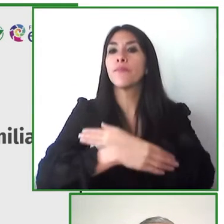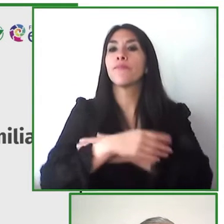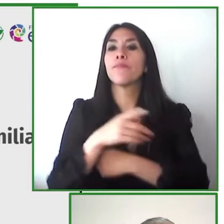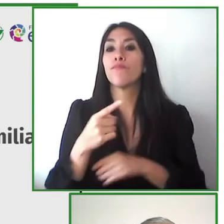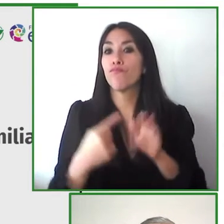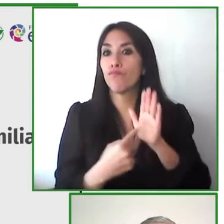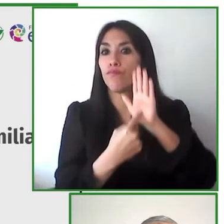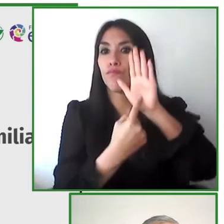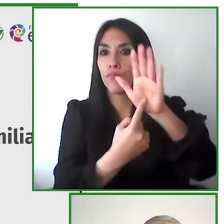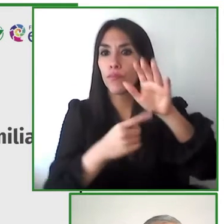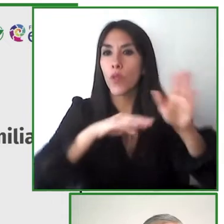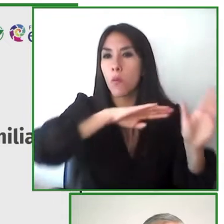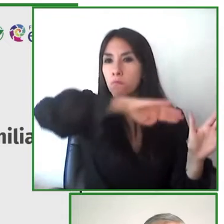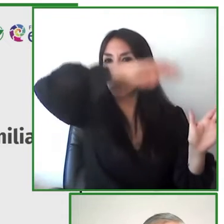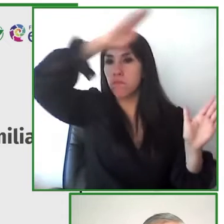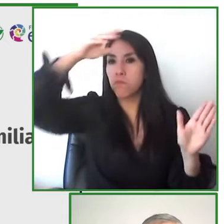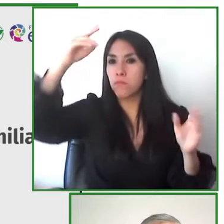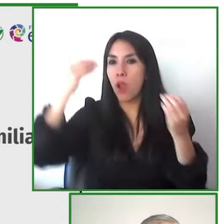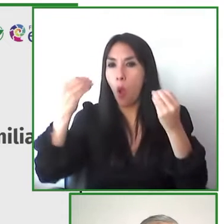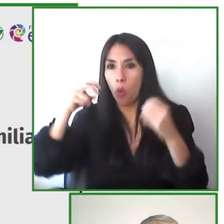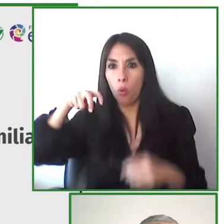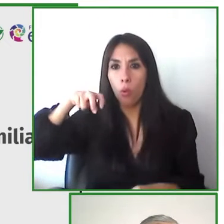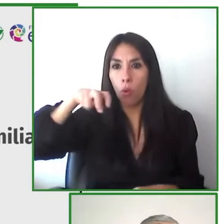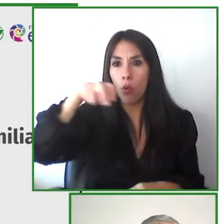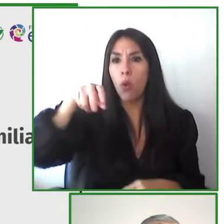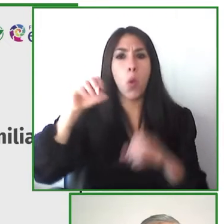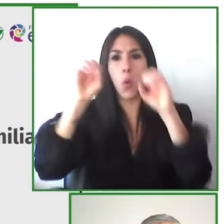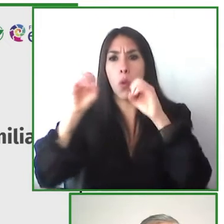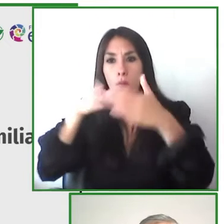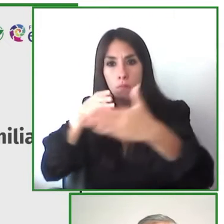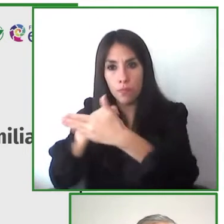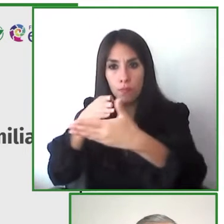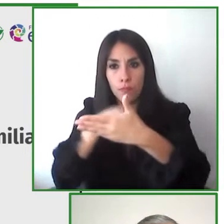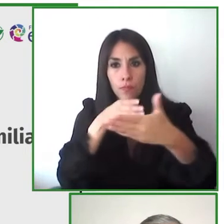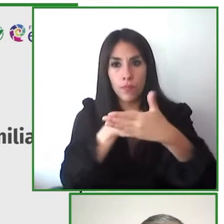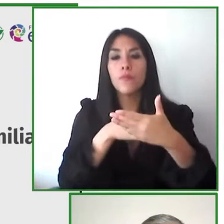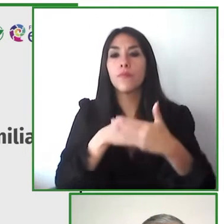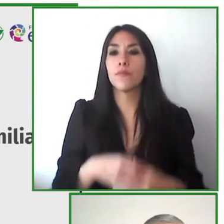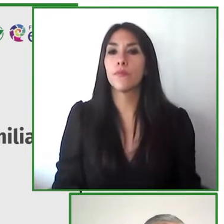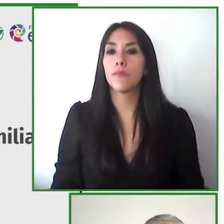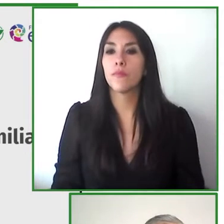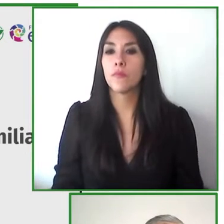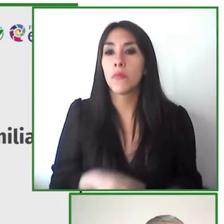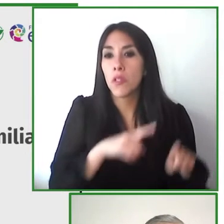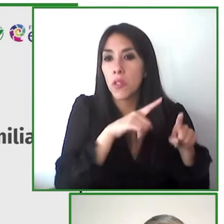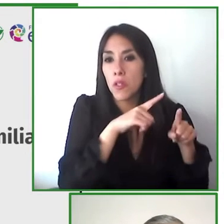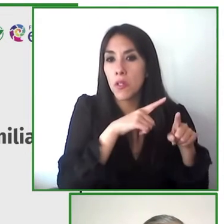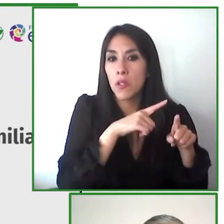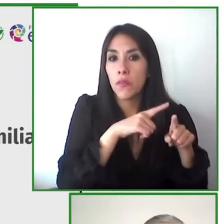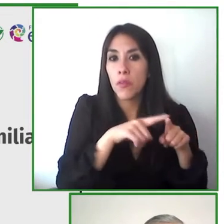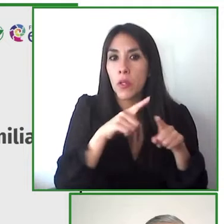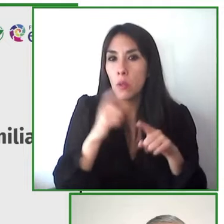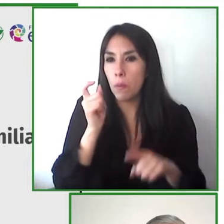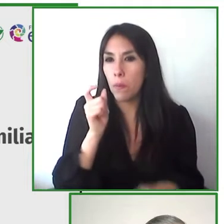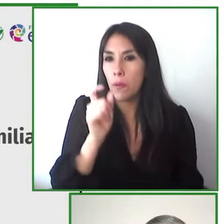it's a program that offers different solutions to the accessibility to